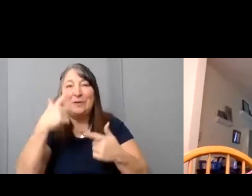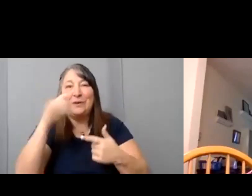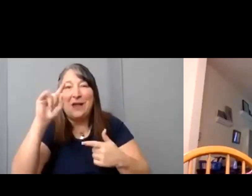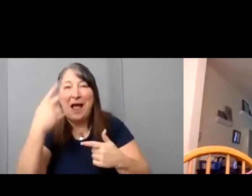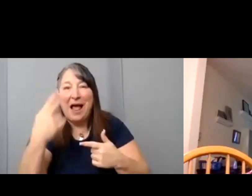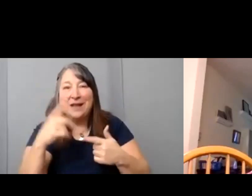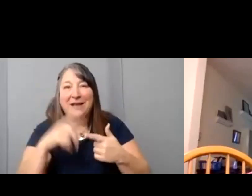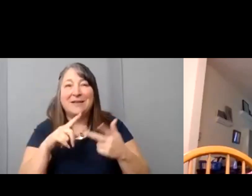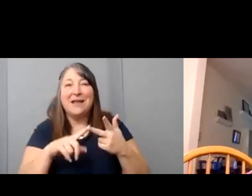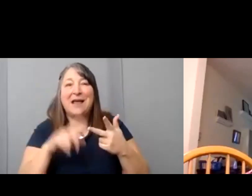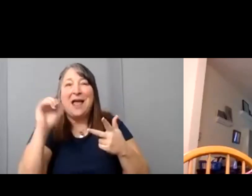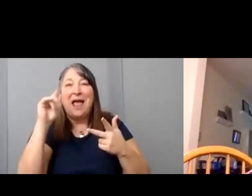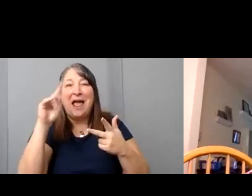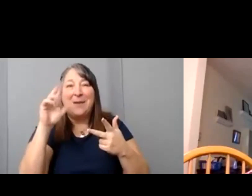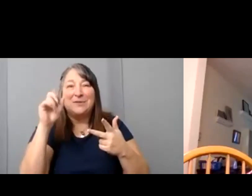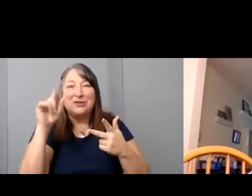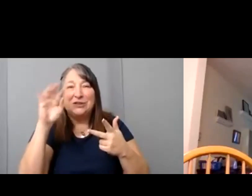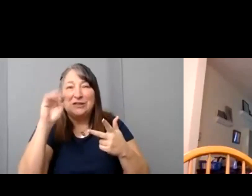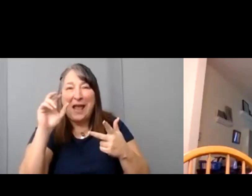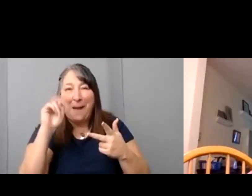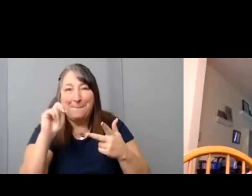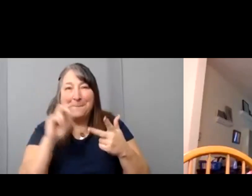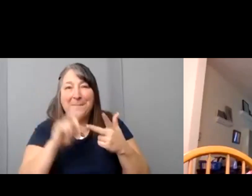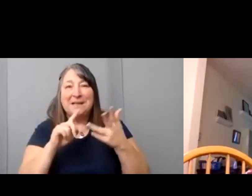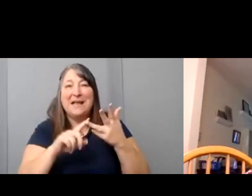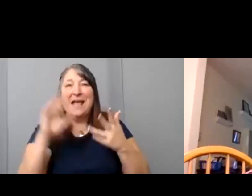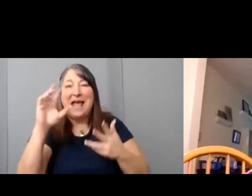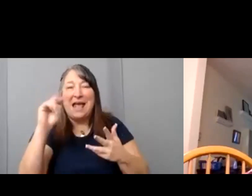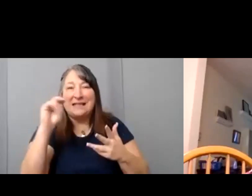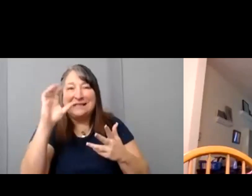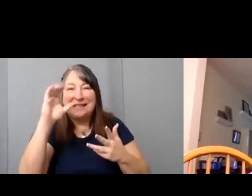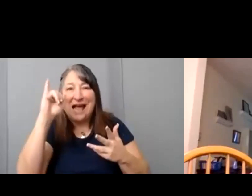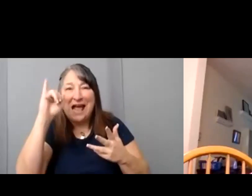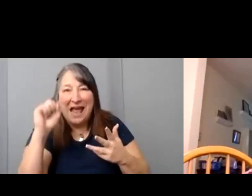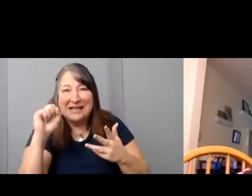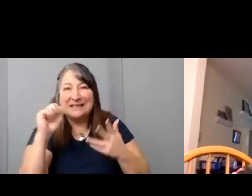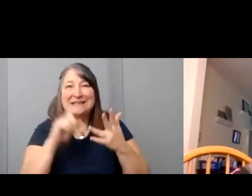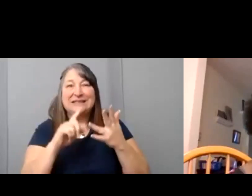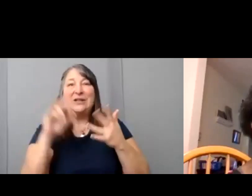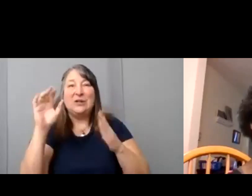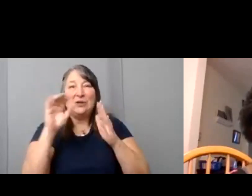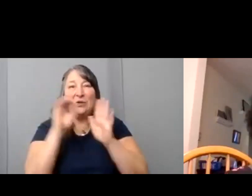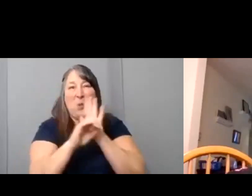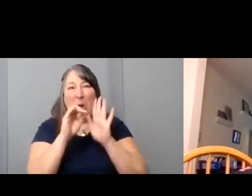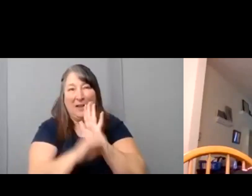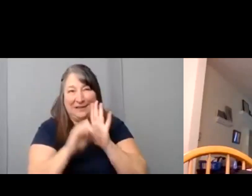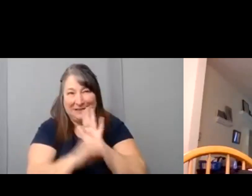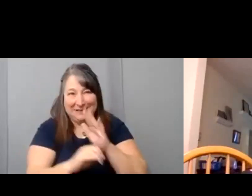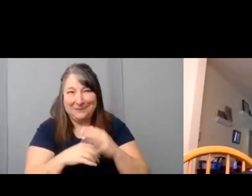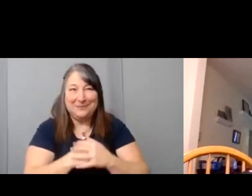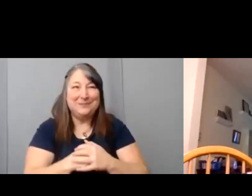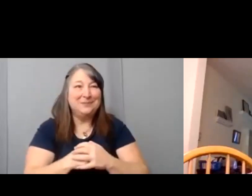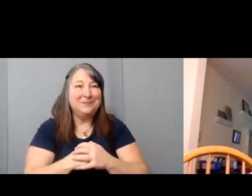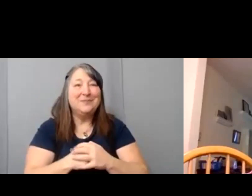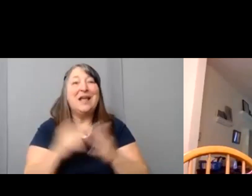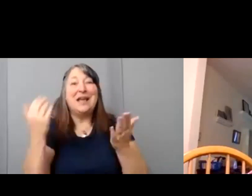Wolf, NCIS New Orleans. So, and again, we will see her um